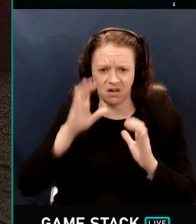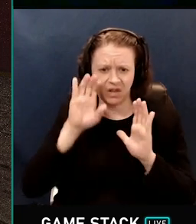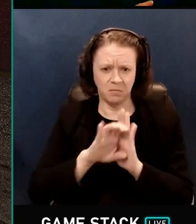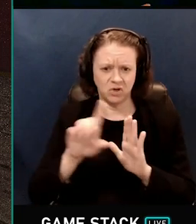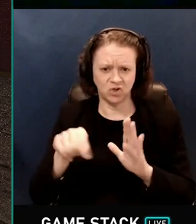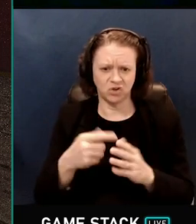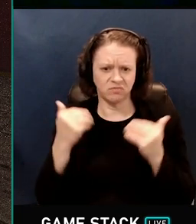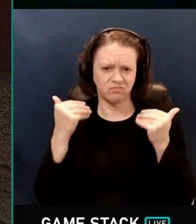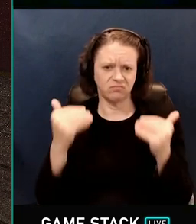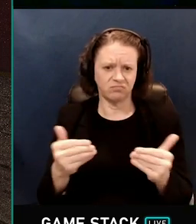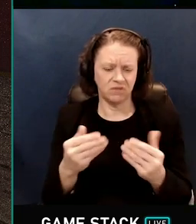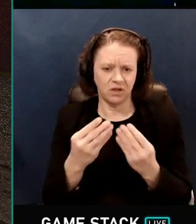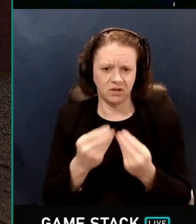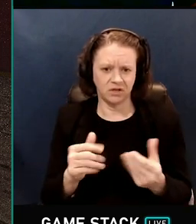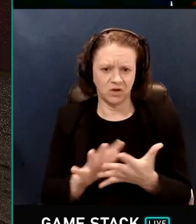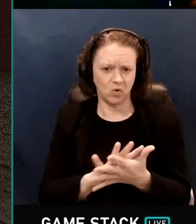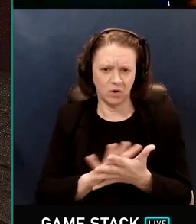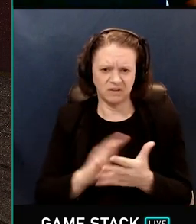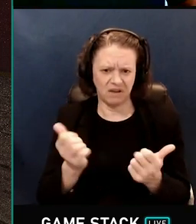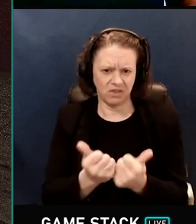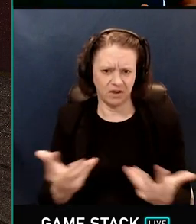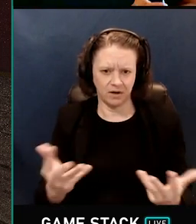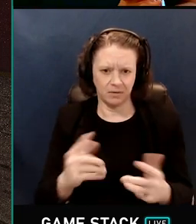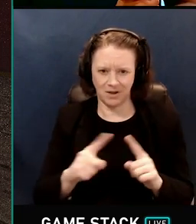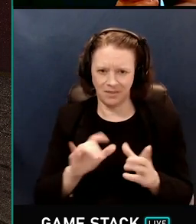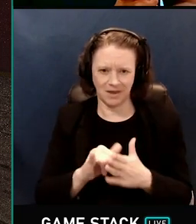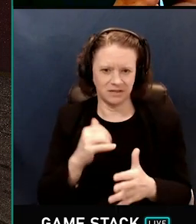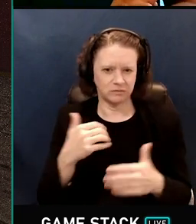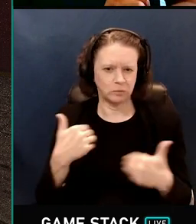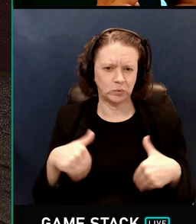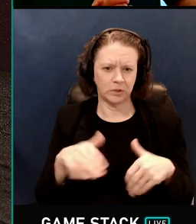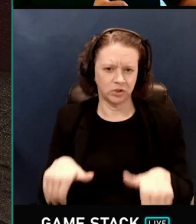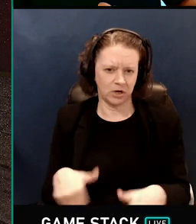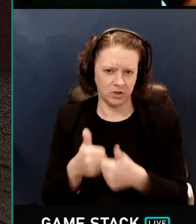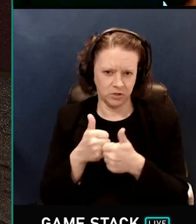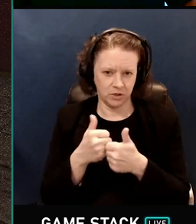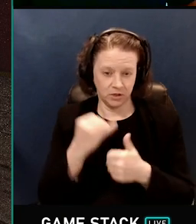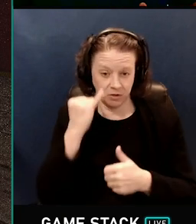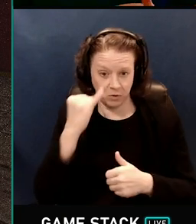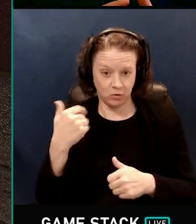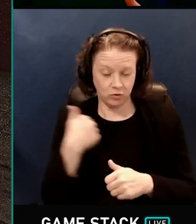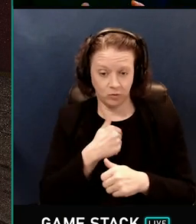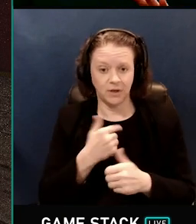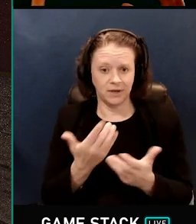final image, but that would actually be extremely challenging. If we're going to denoise